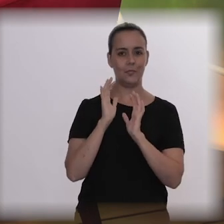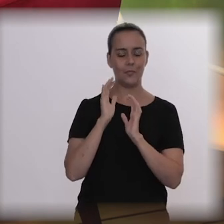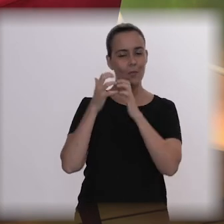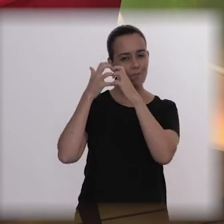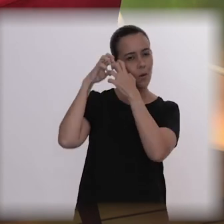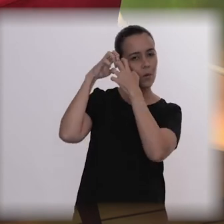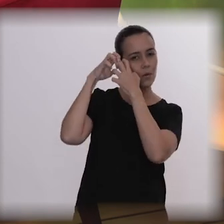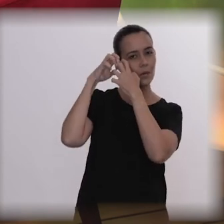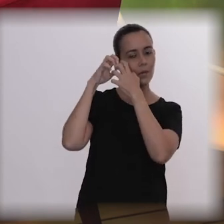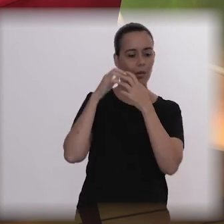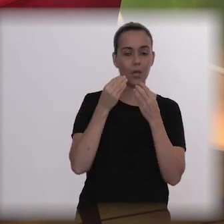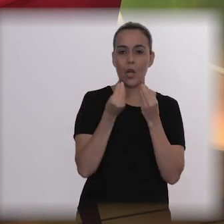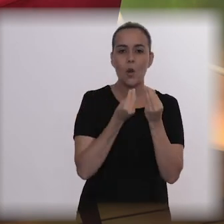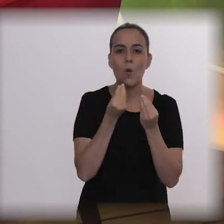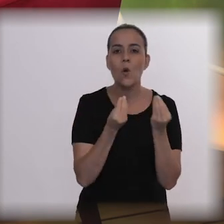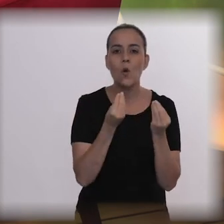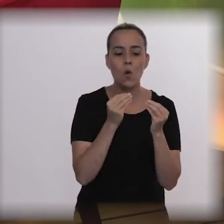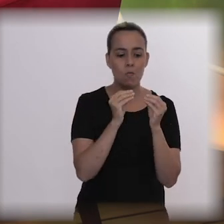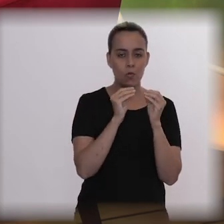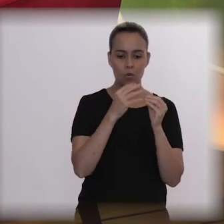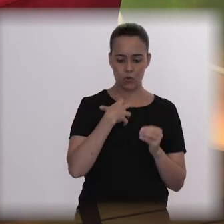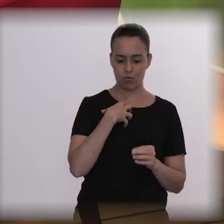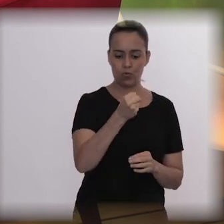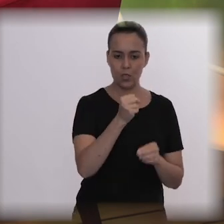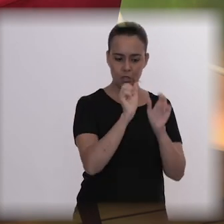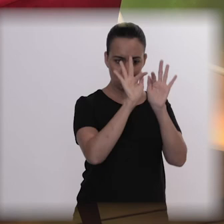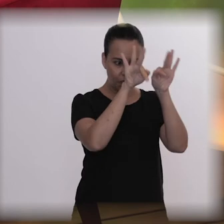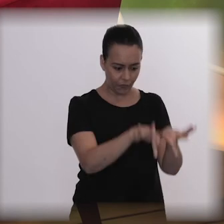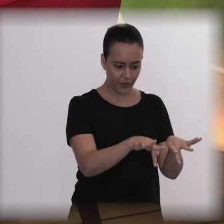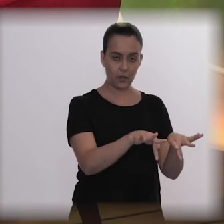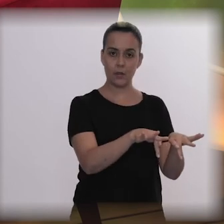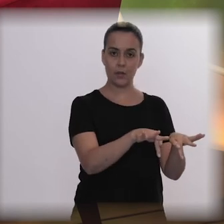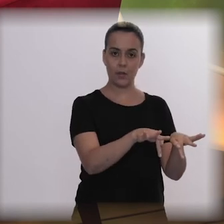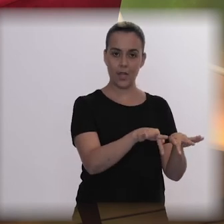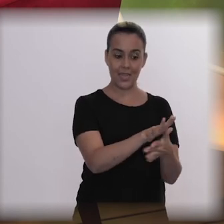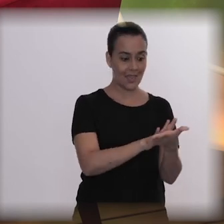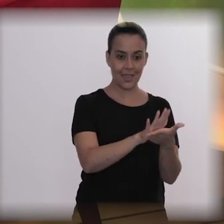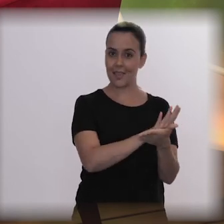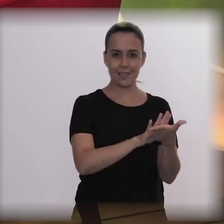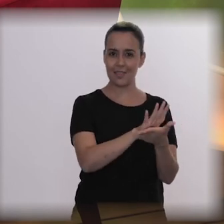In fact, I'm not sure it is possible to eradicate suicide, I don’t think so.